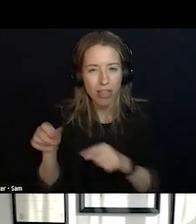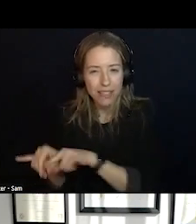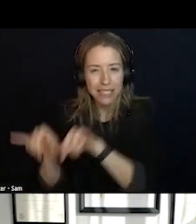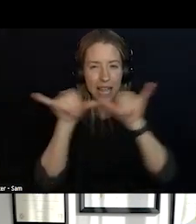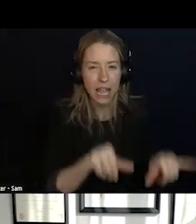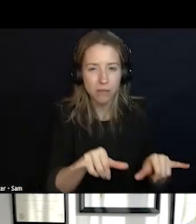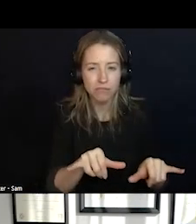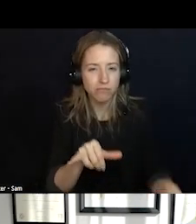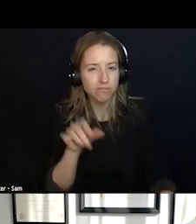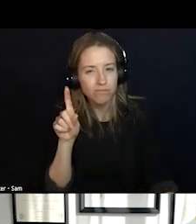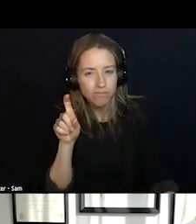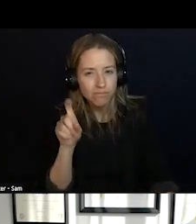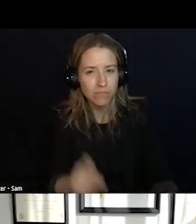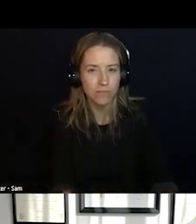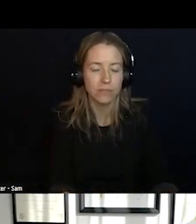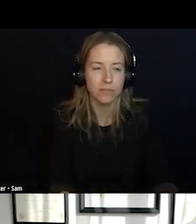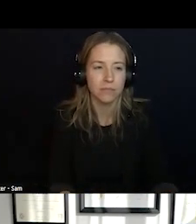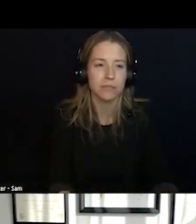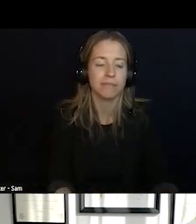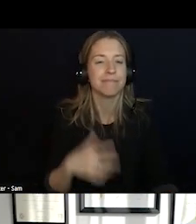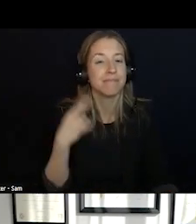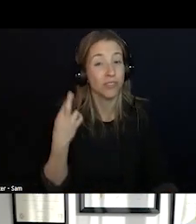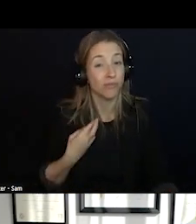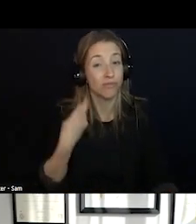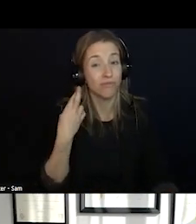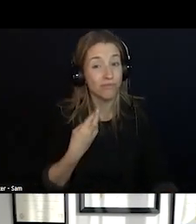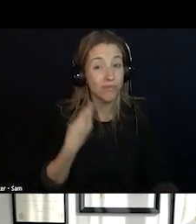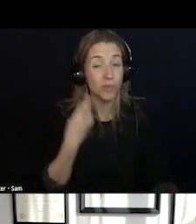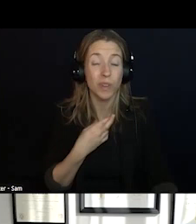SO THE REASON FOR THIS IS ACTUALLY A COMBINATION OF THINGS, WHICH